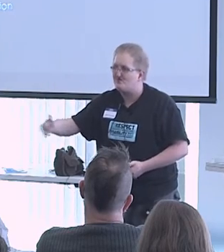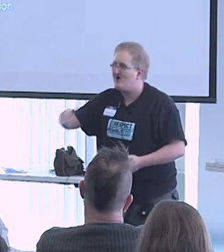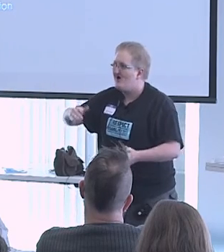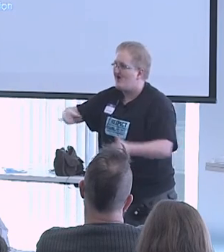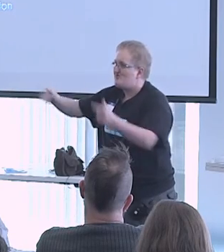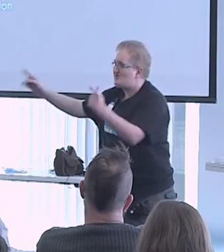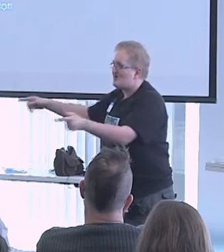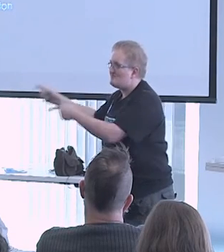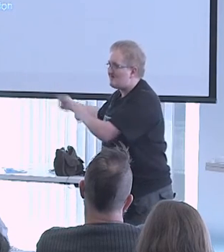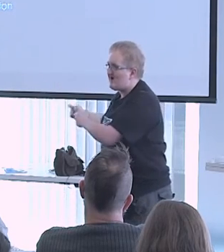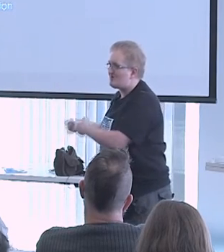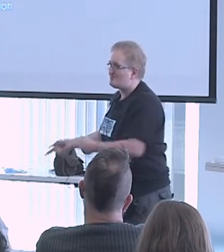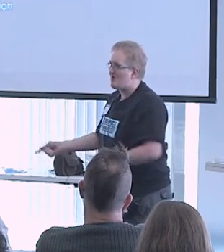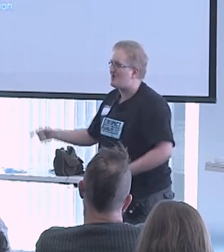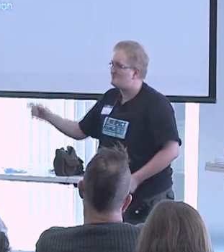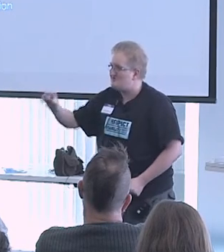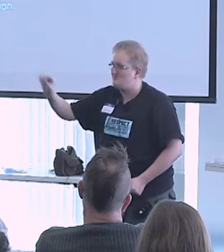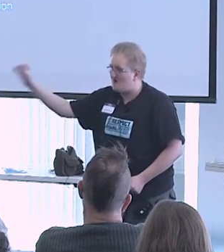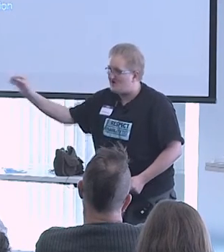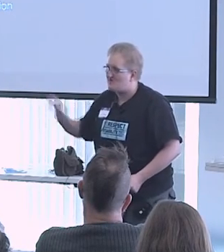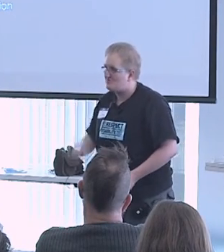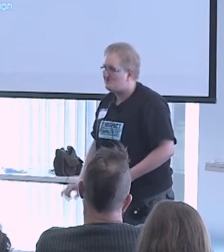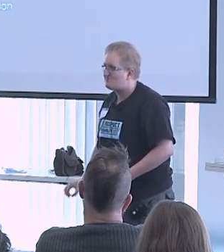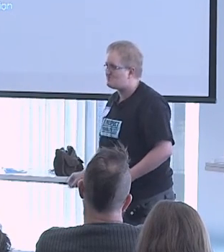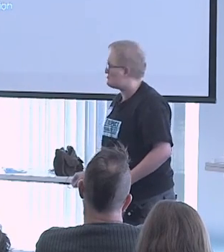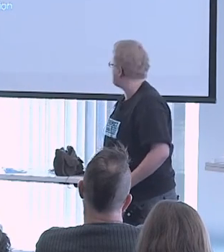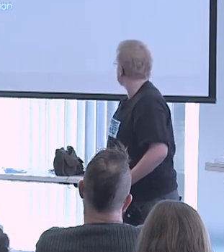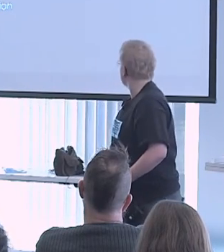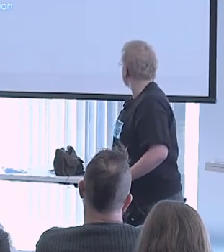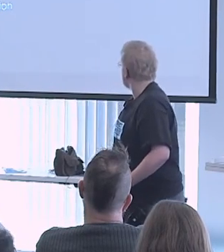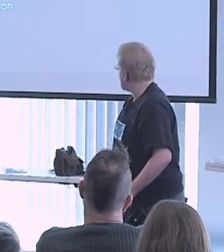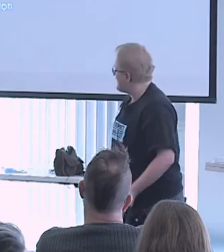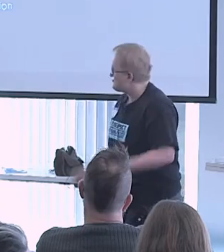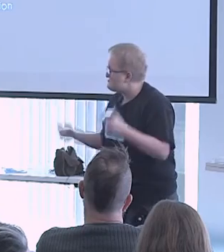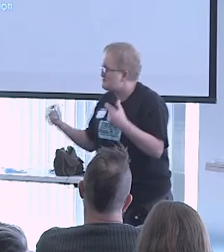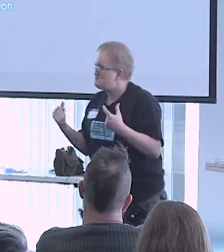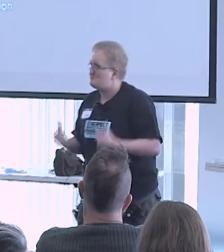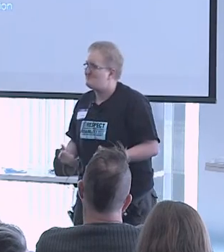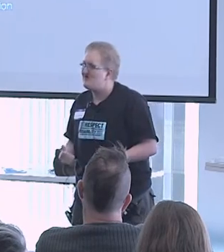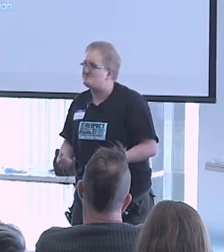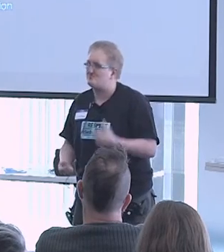and then come back when you're not in a crisis point. And centering the patient,